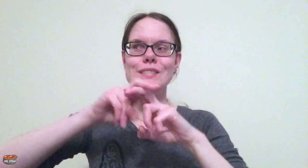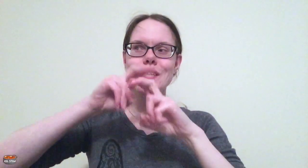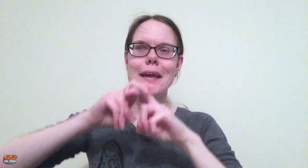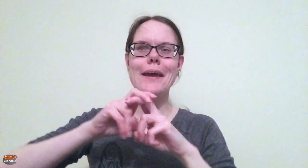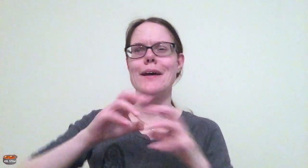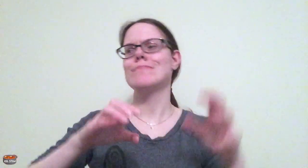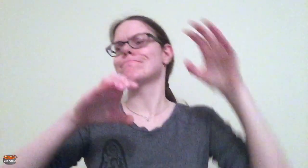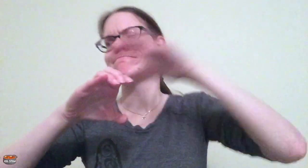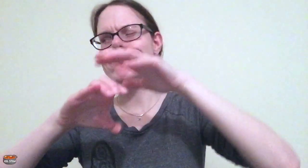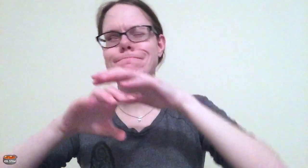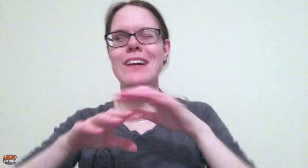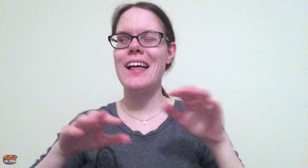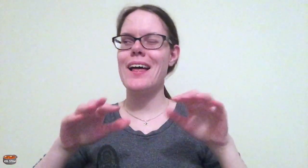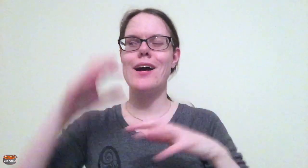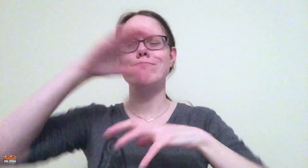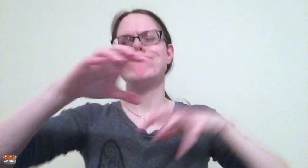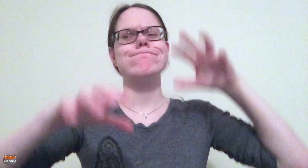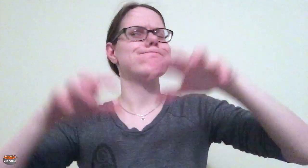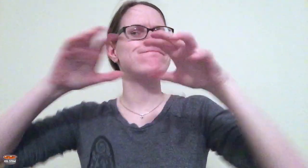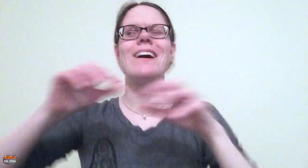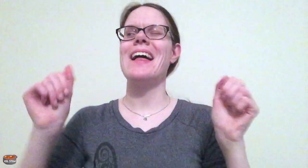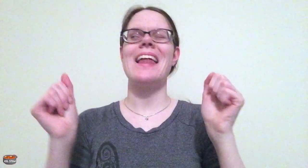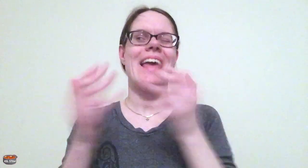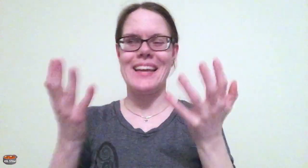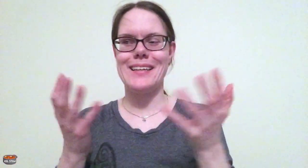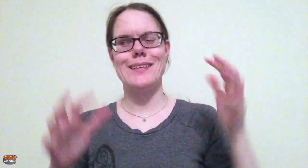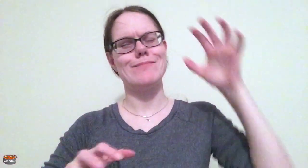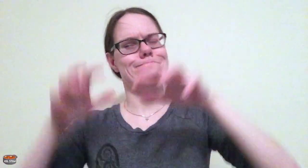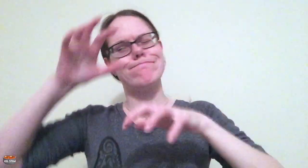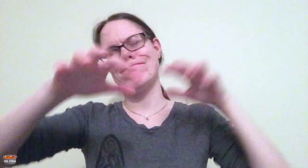tables, and chairs, and furniture... anything!